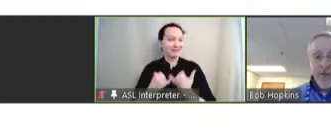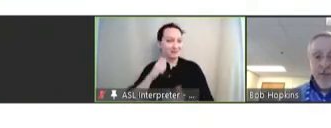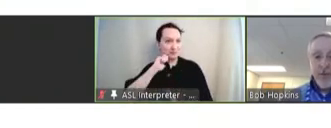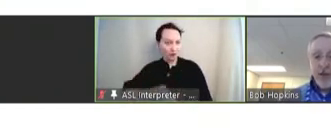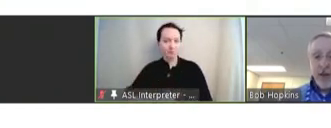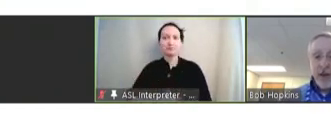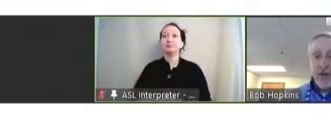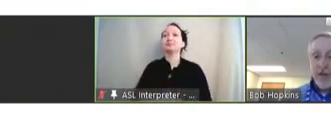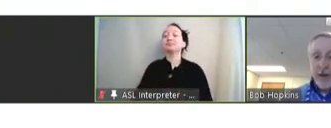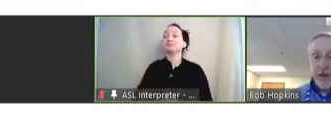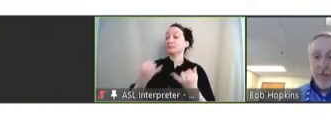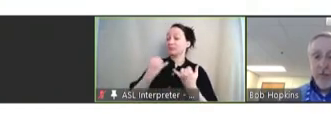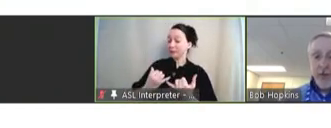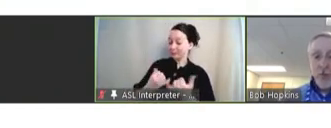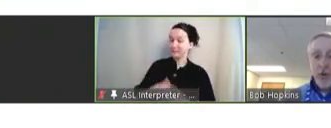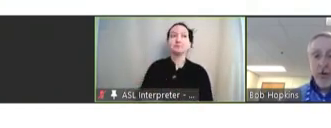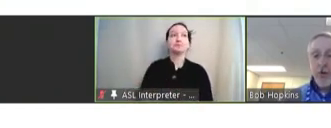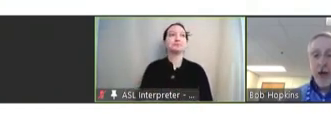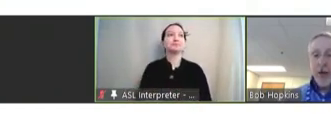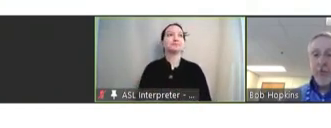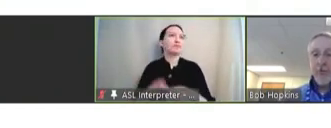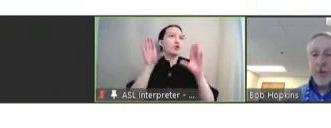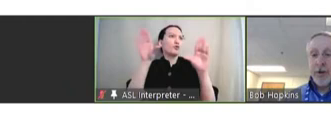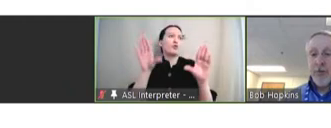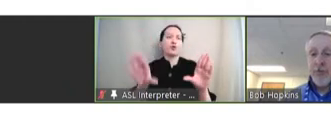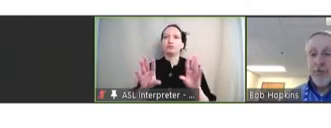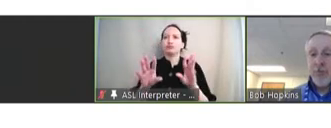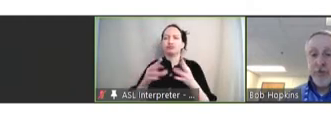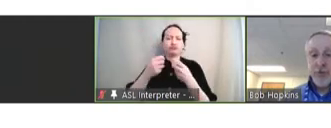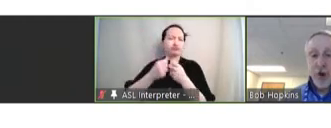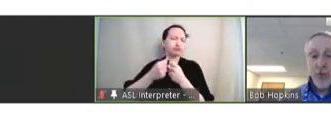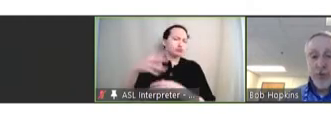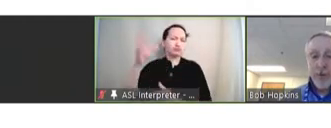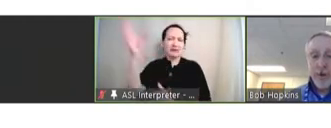For today, we have a wonderful lineup of speakers. We'll start with a panel